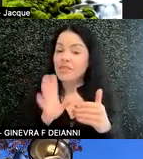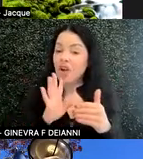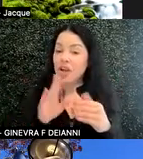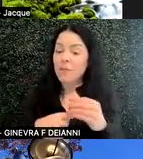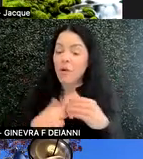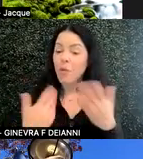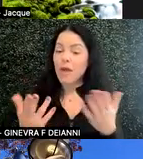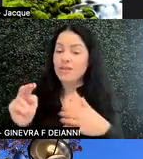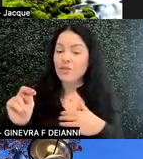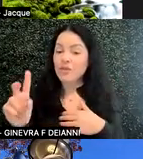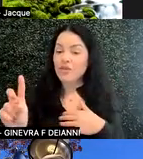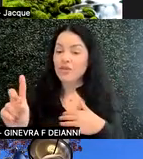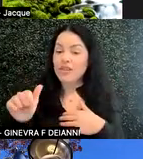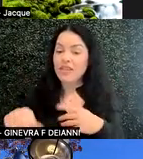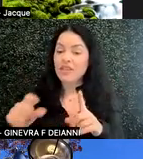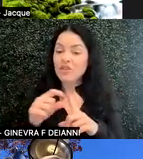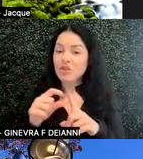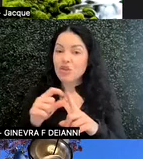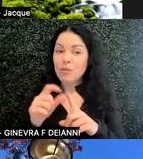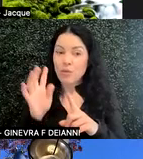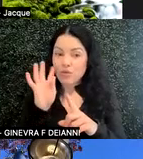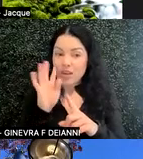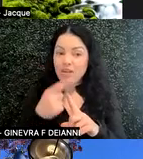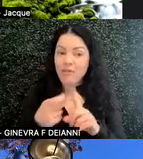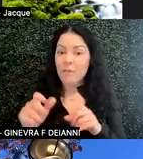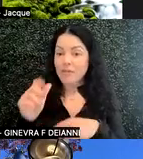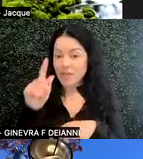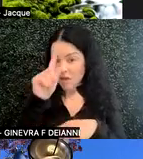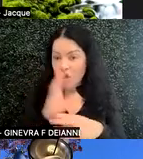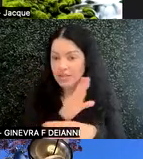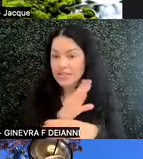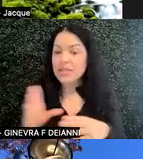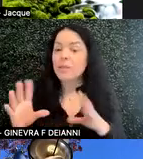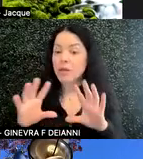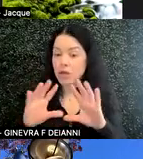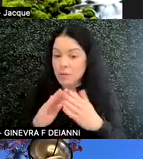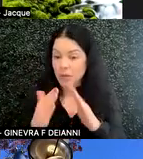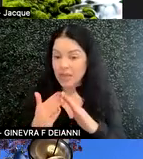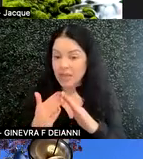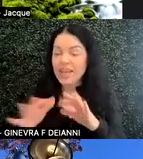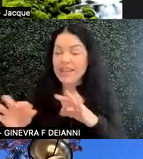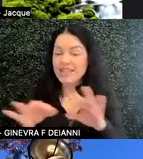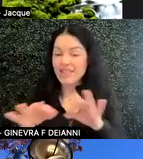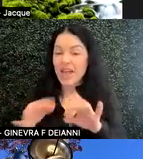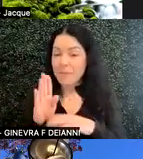This term was created by the autism community. And it is defined by the autism community.